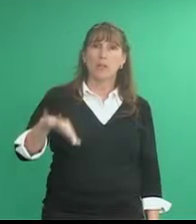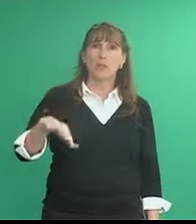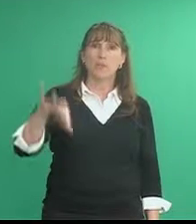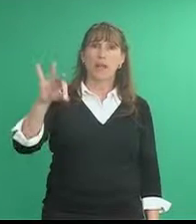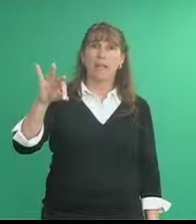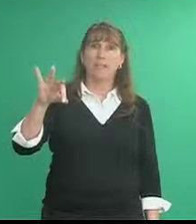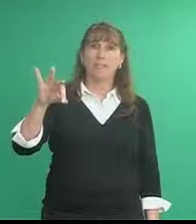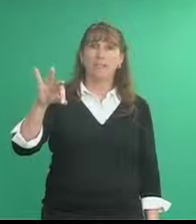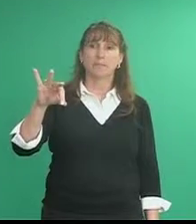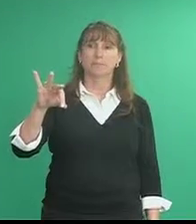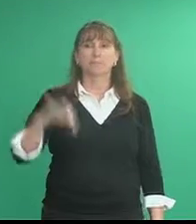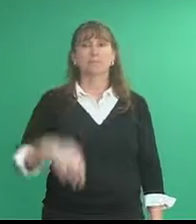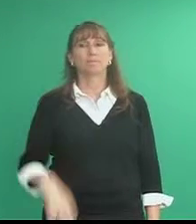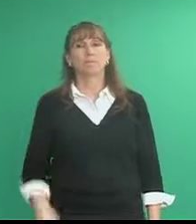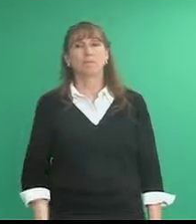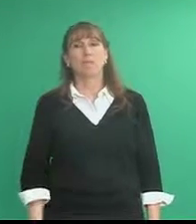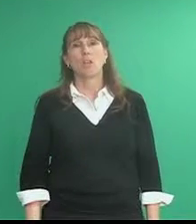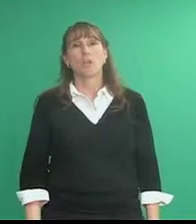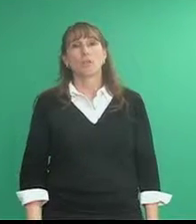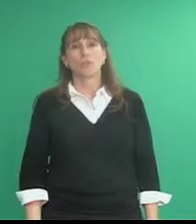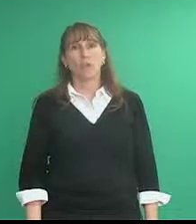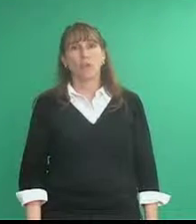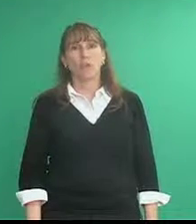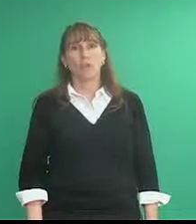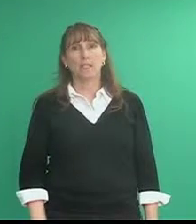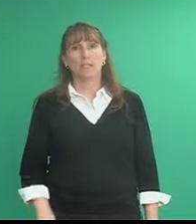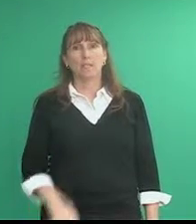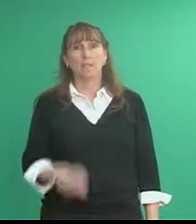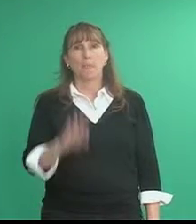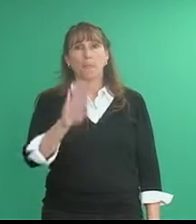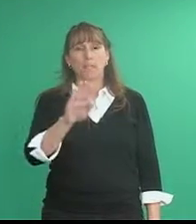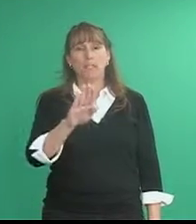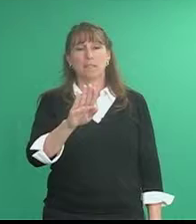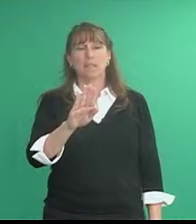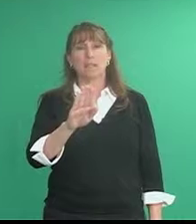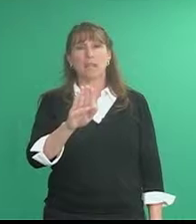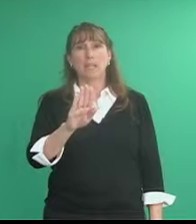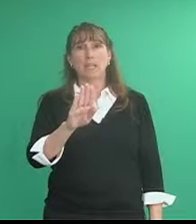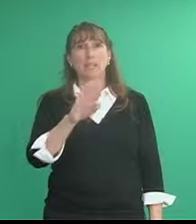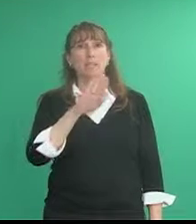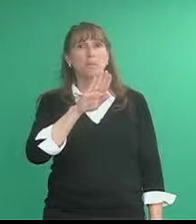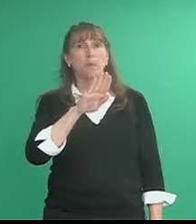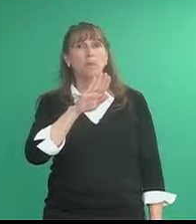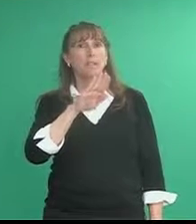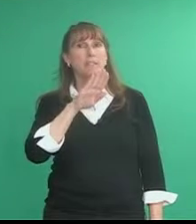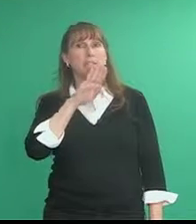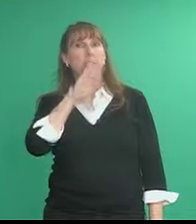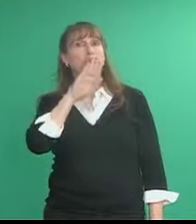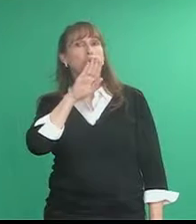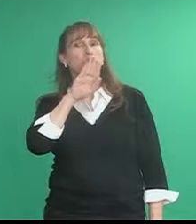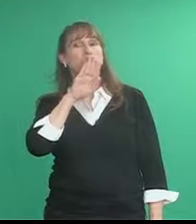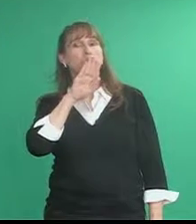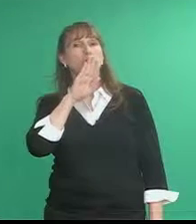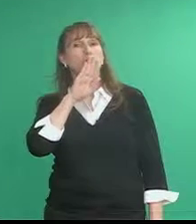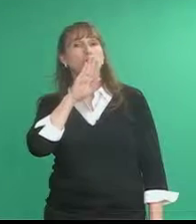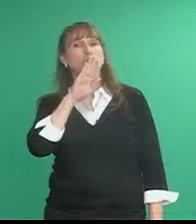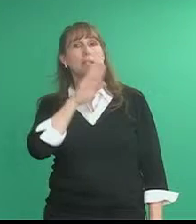find frustrated take the P handshape palm facing out and put it to your chin